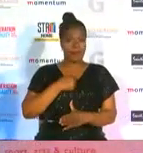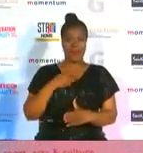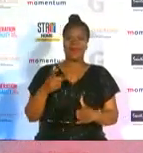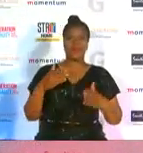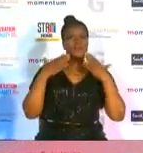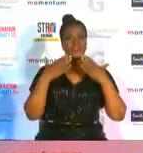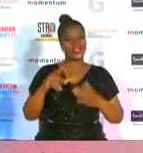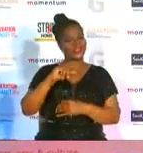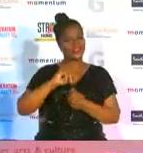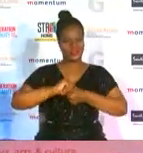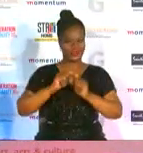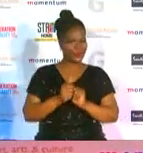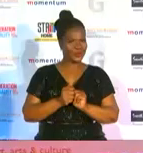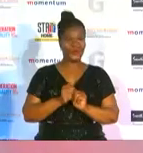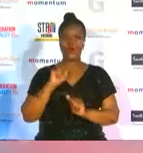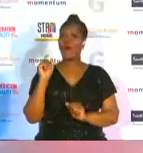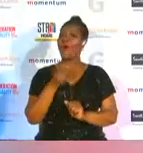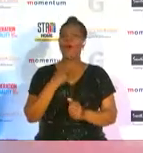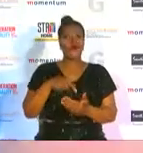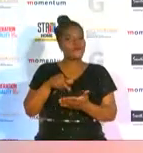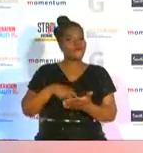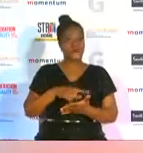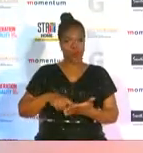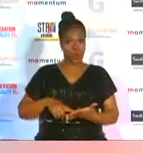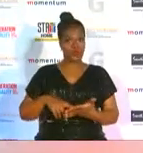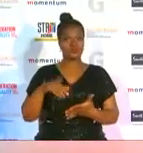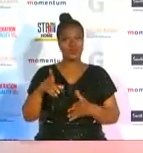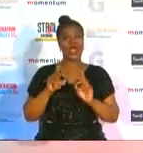sport to all my voters as well as to the department of sport